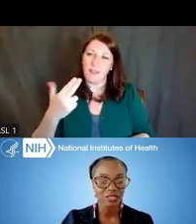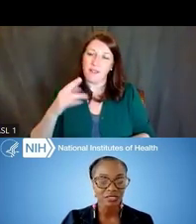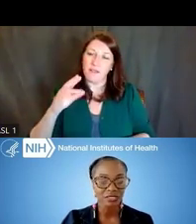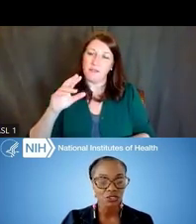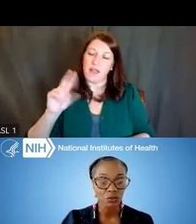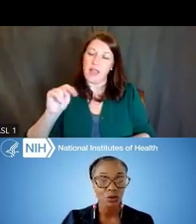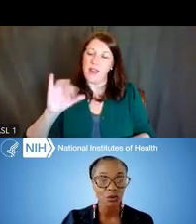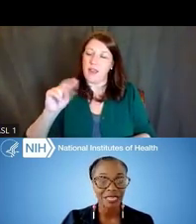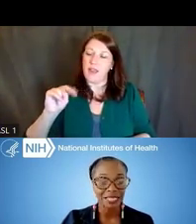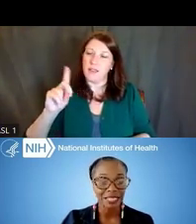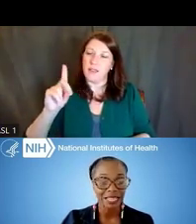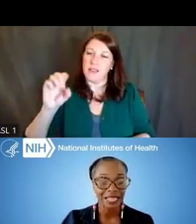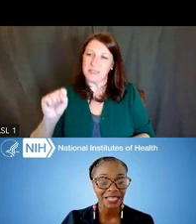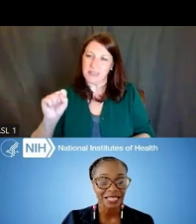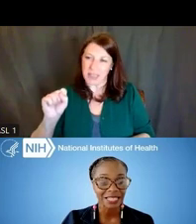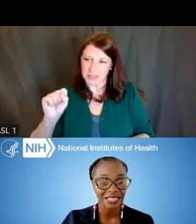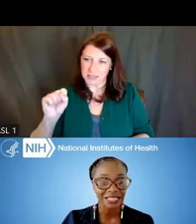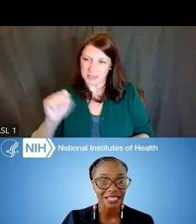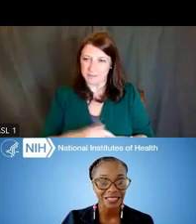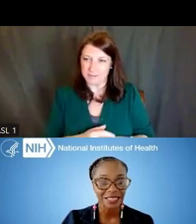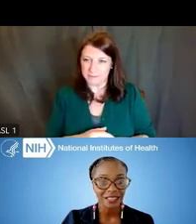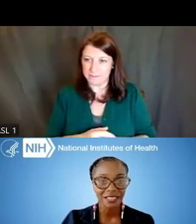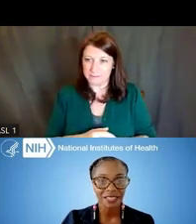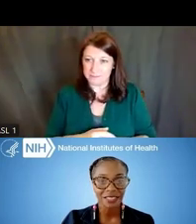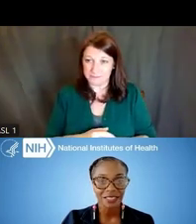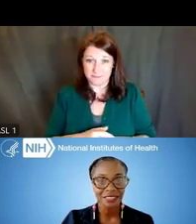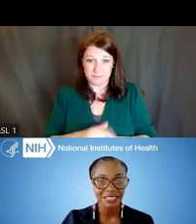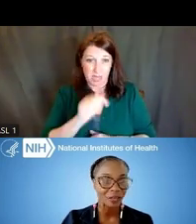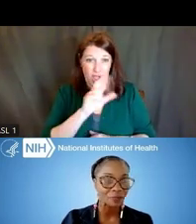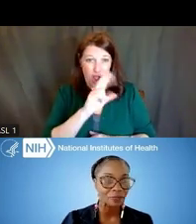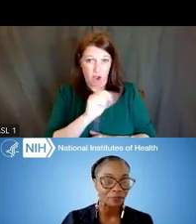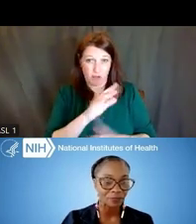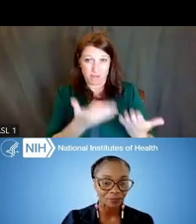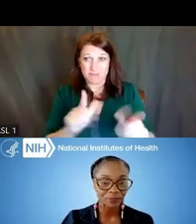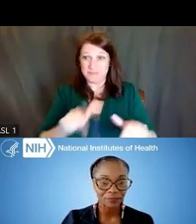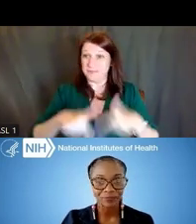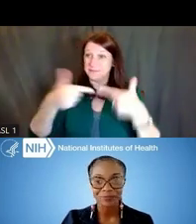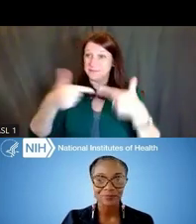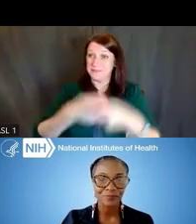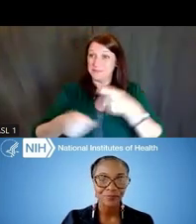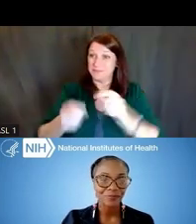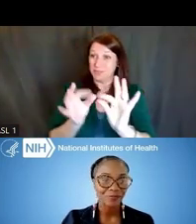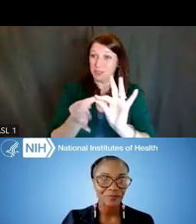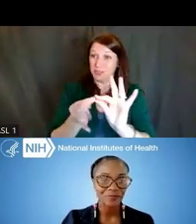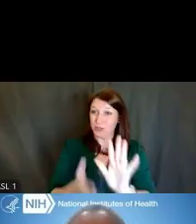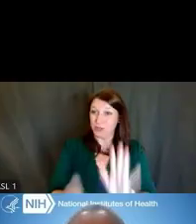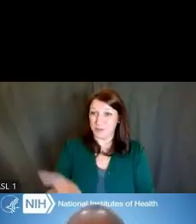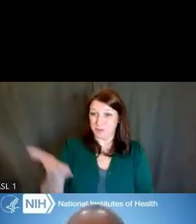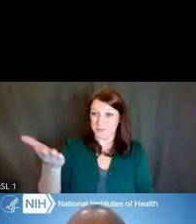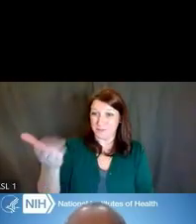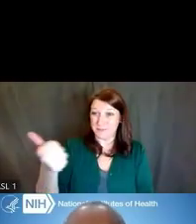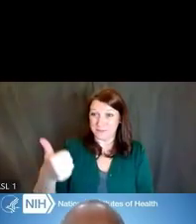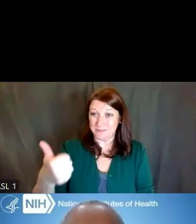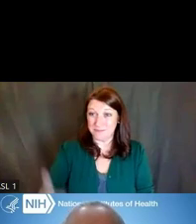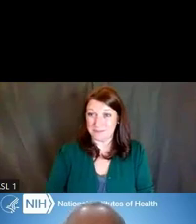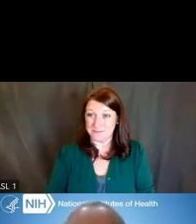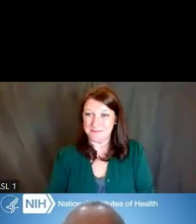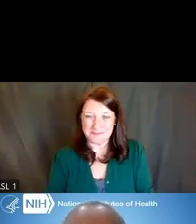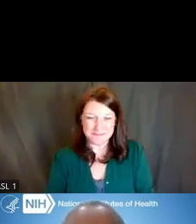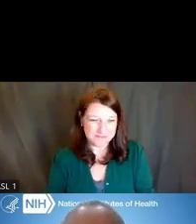and Stroke, or NINDS. Lauren, Lisa? Lisa Evans: So on behalf of myself and Lauren,